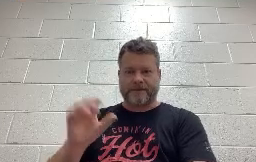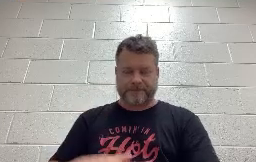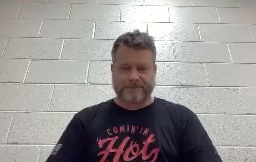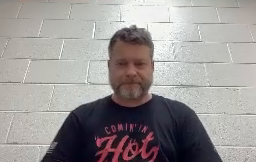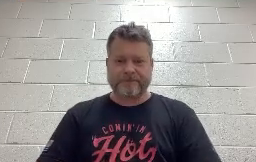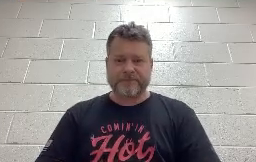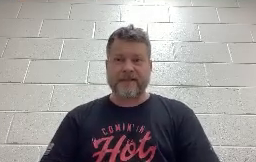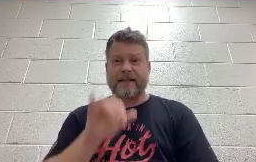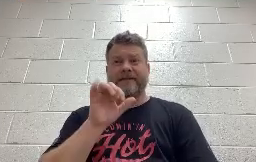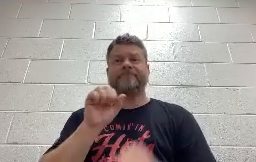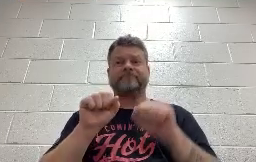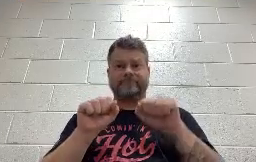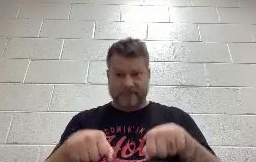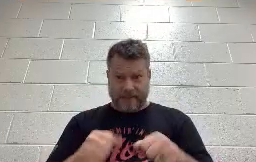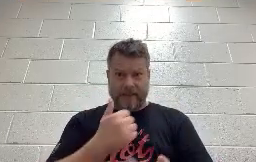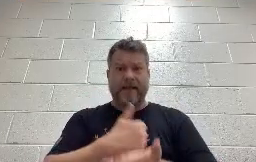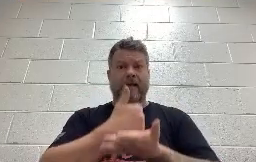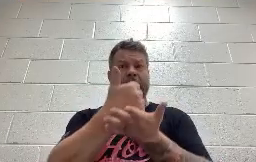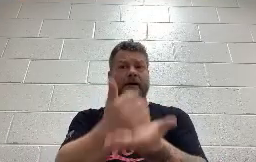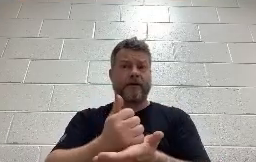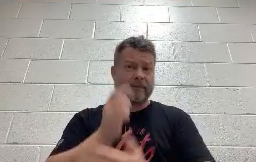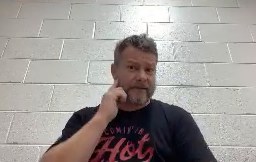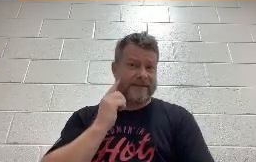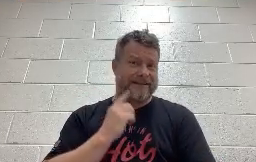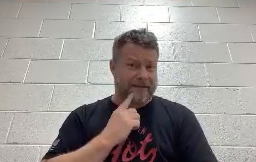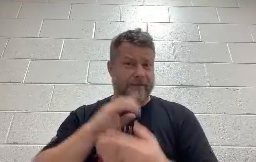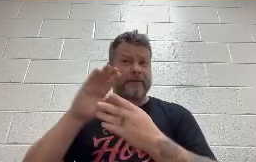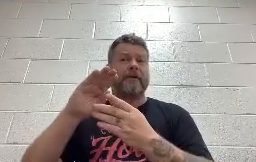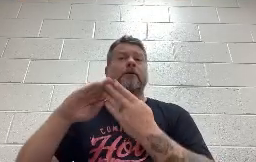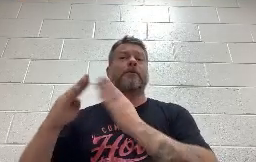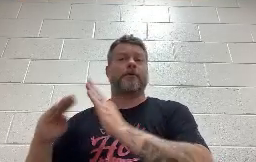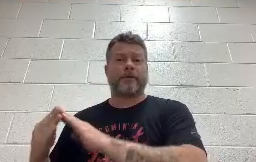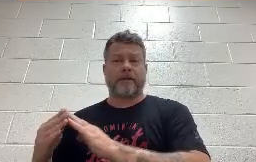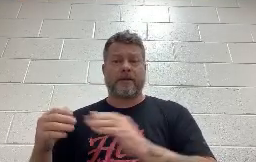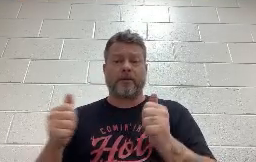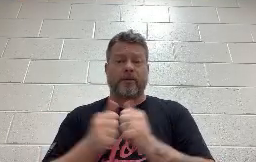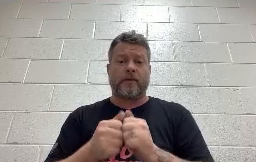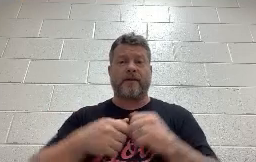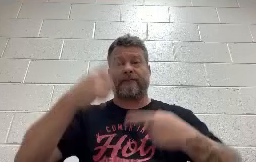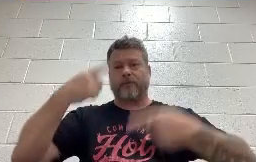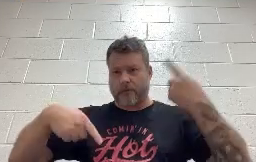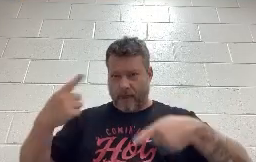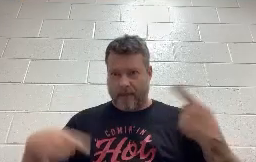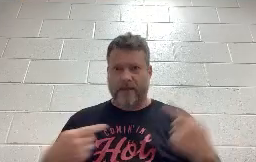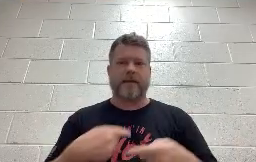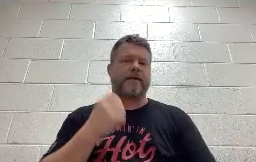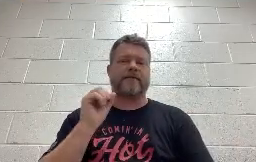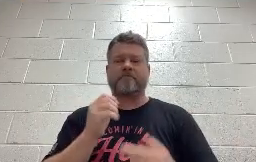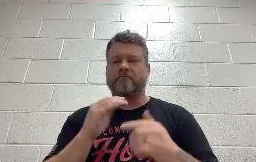which can help all of the Deaf and Hard-of-Hearing Community with a variety of tasks. And finally a